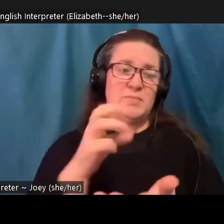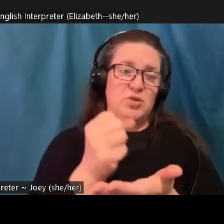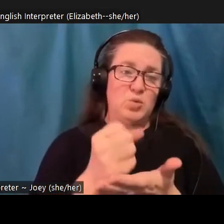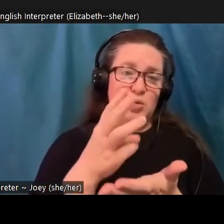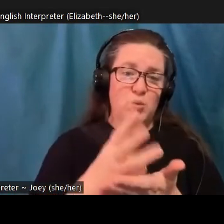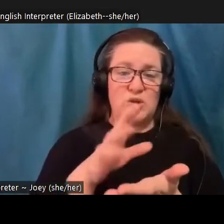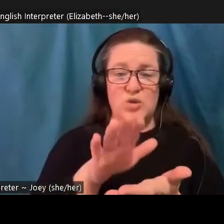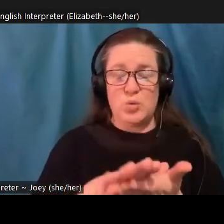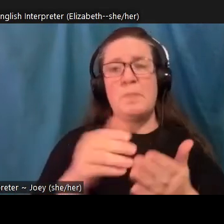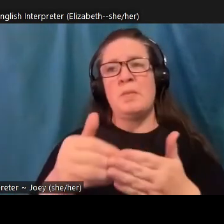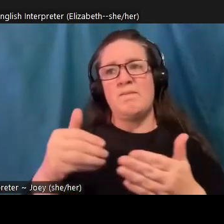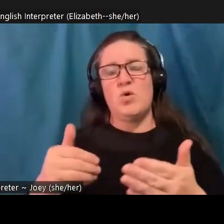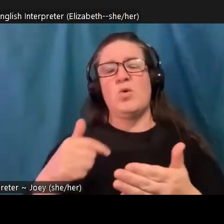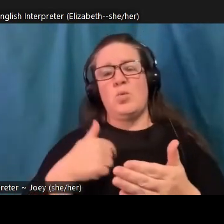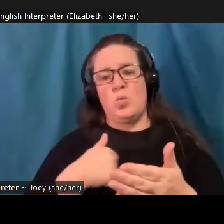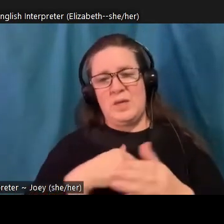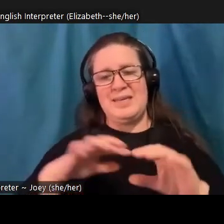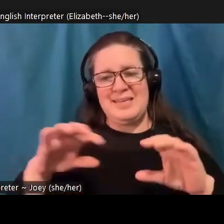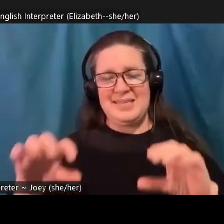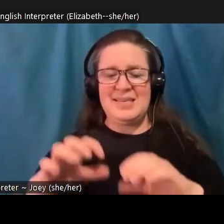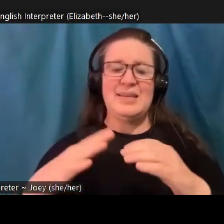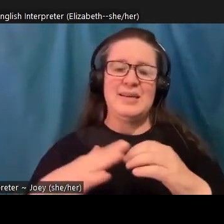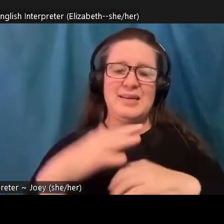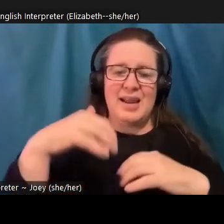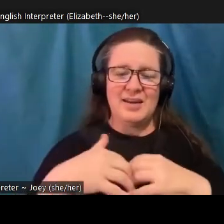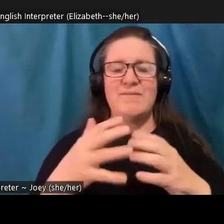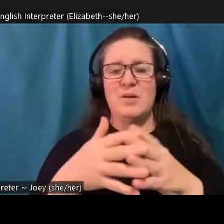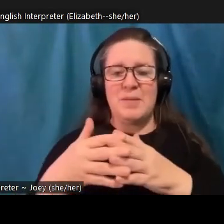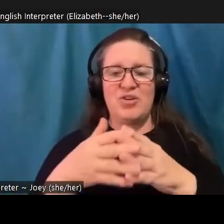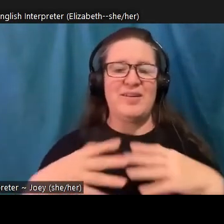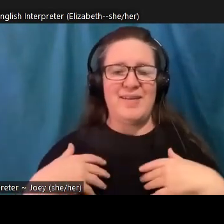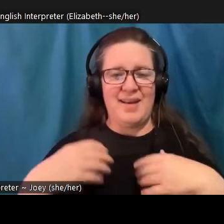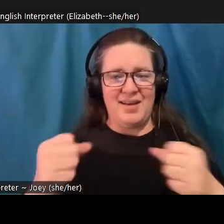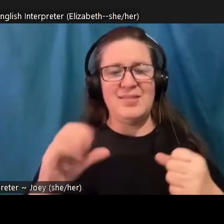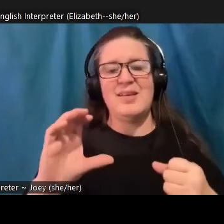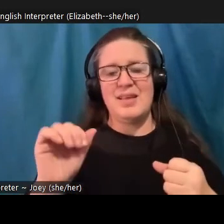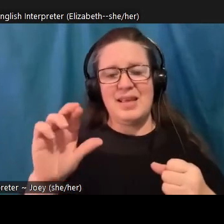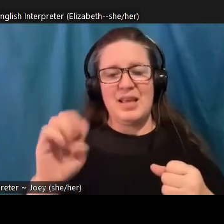fair, that was one of my grants to the National Network of Libraries, medicine, for them to one was track. And Kayla Evans